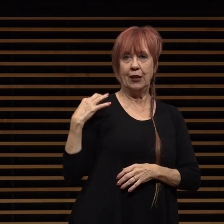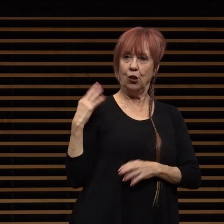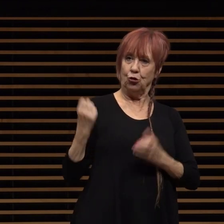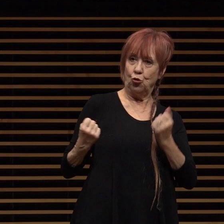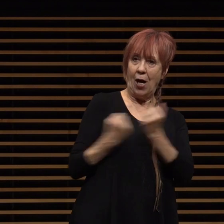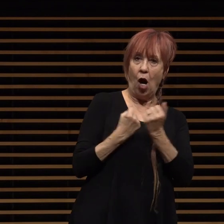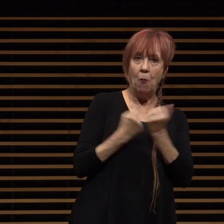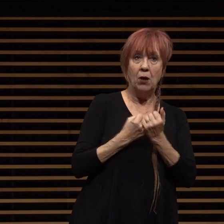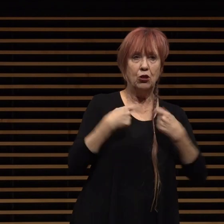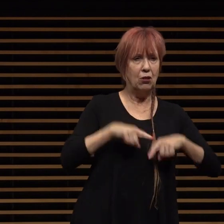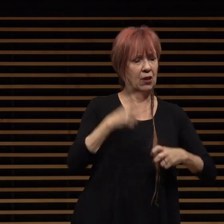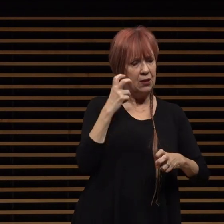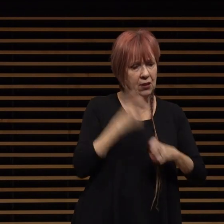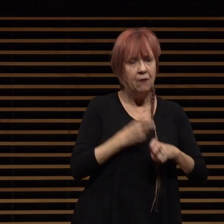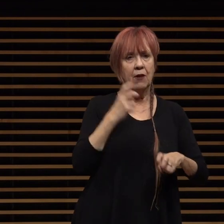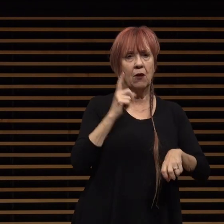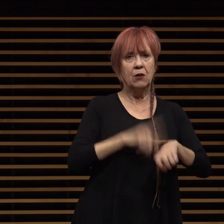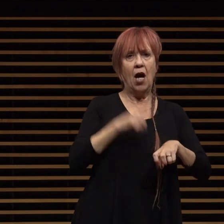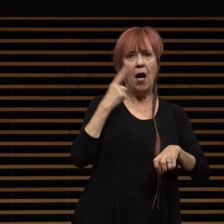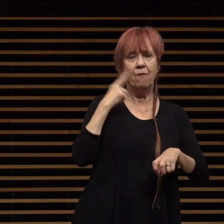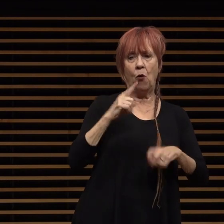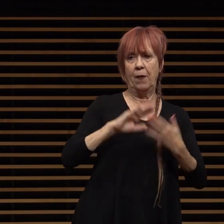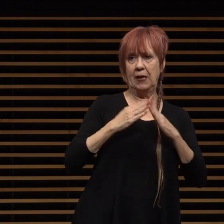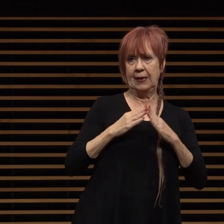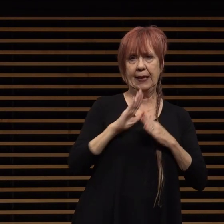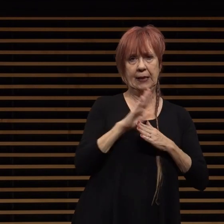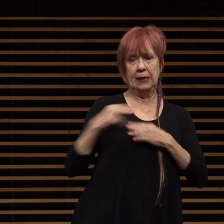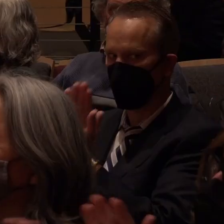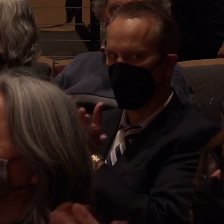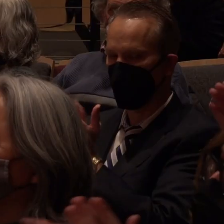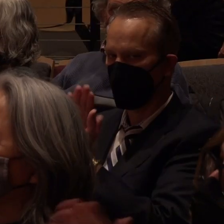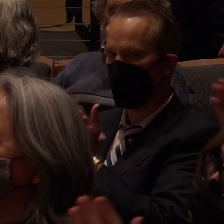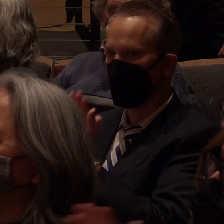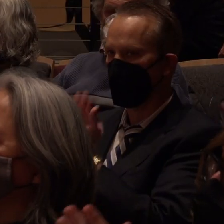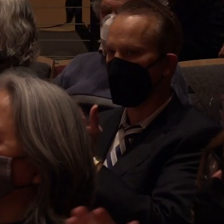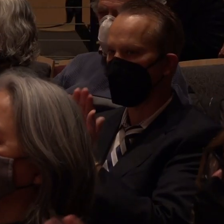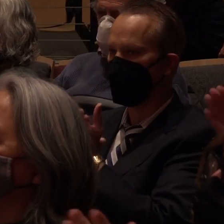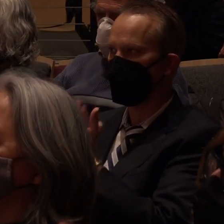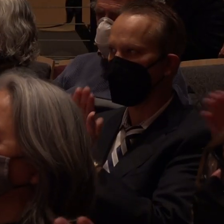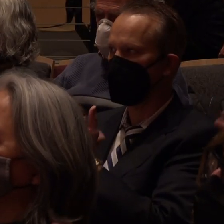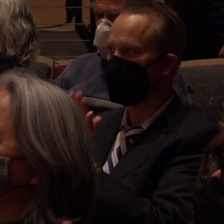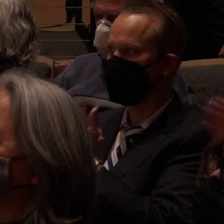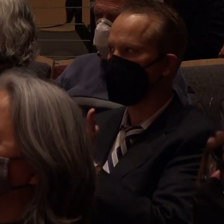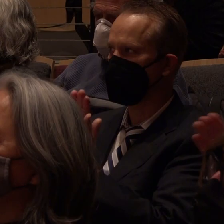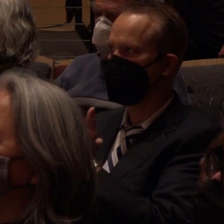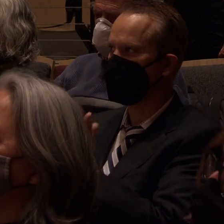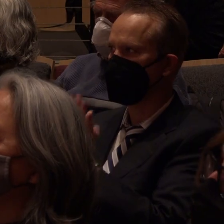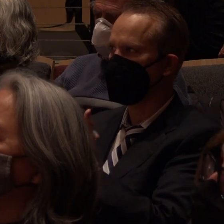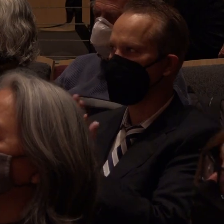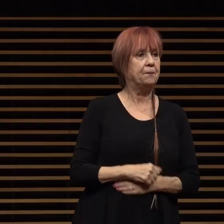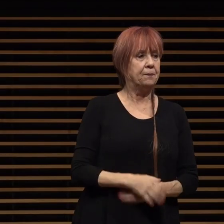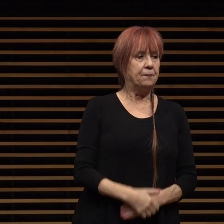cynthia